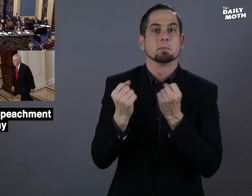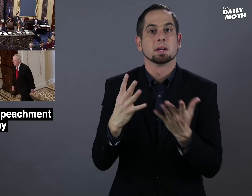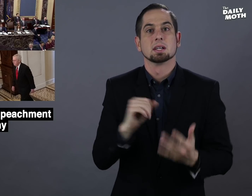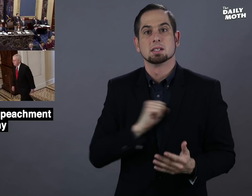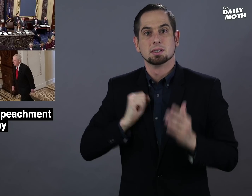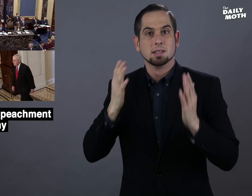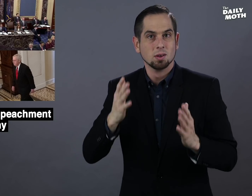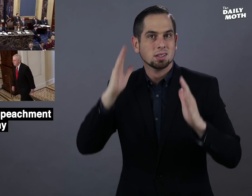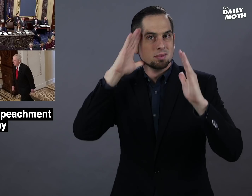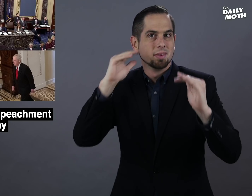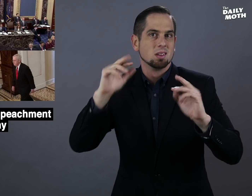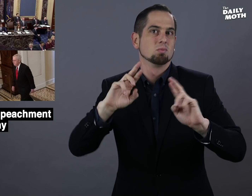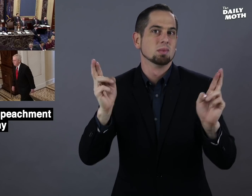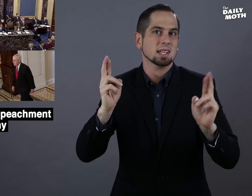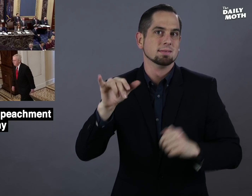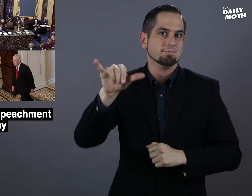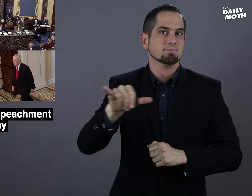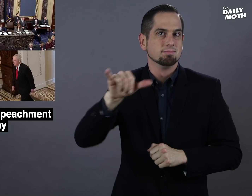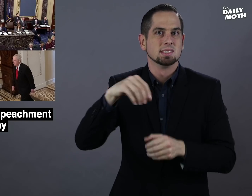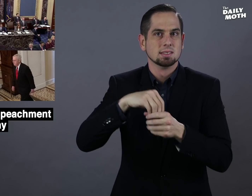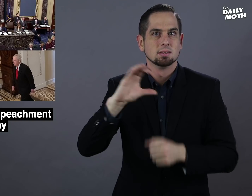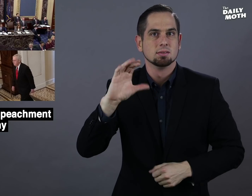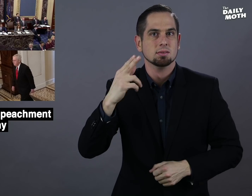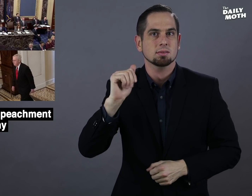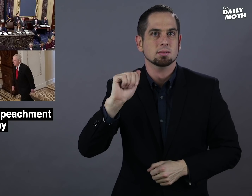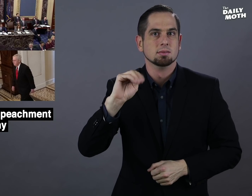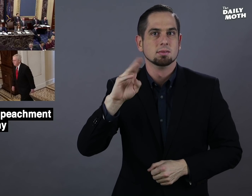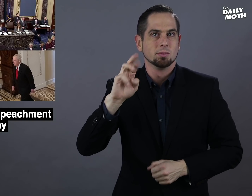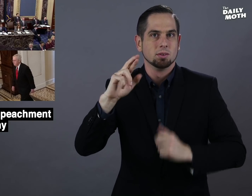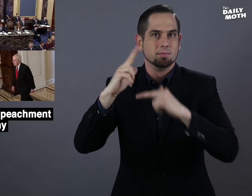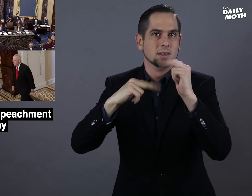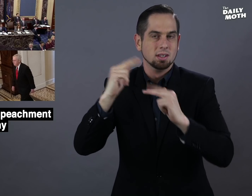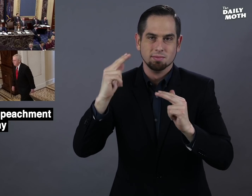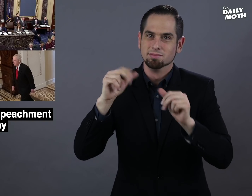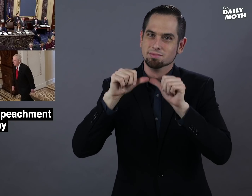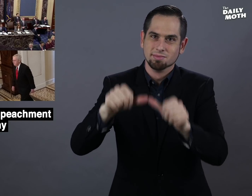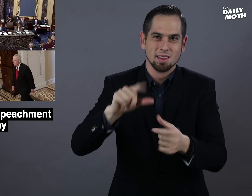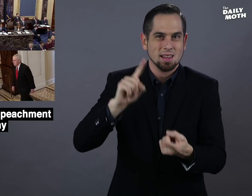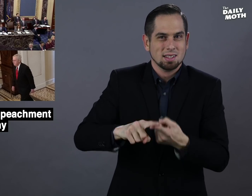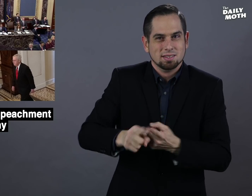and many expect to be in the chamber until